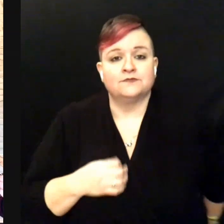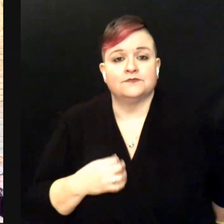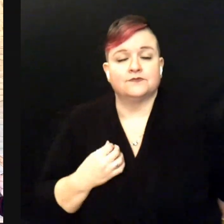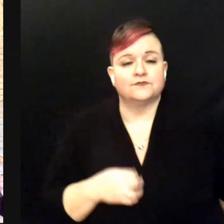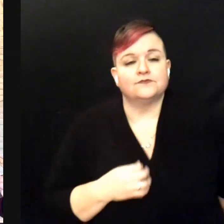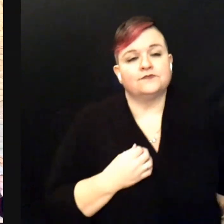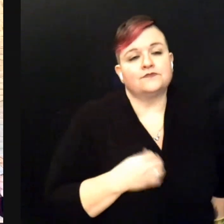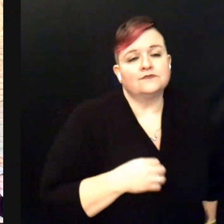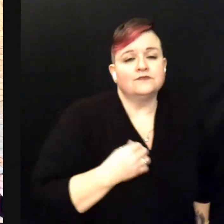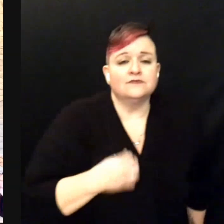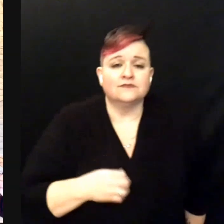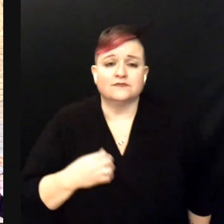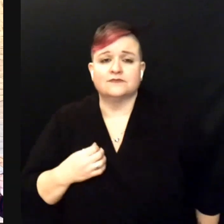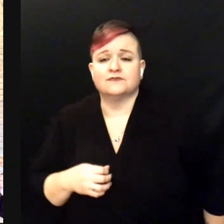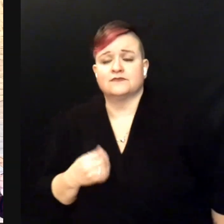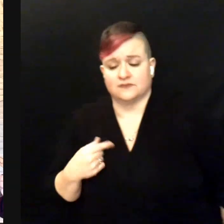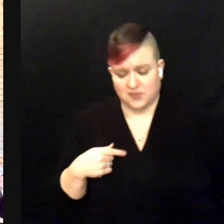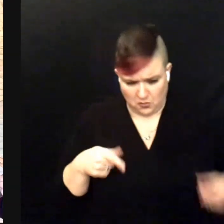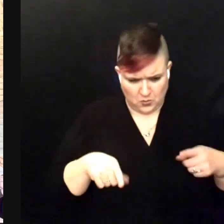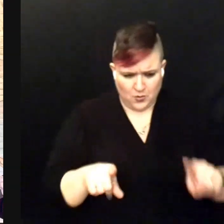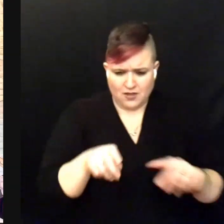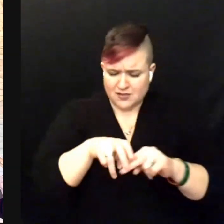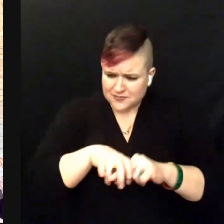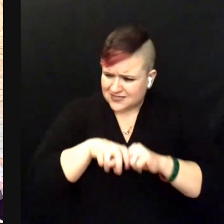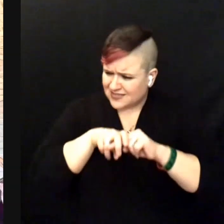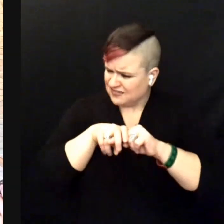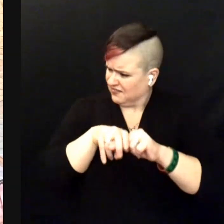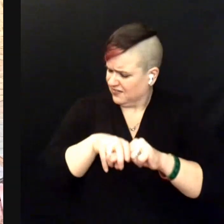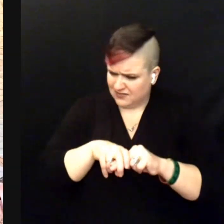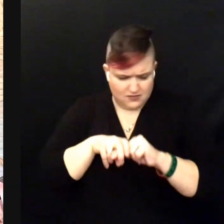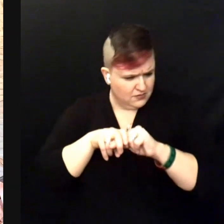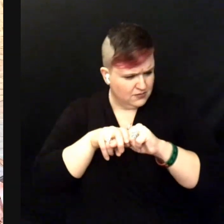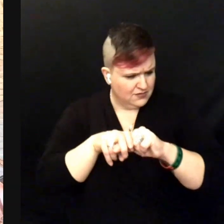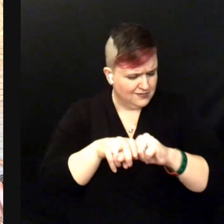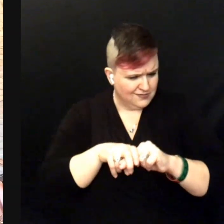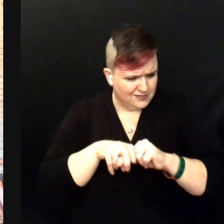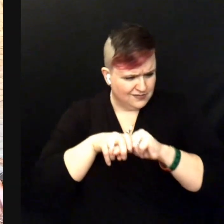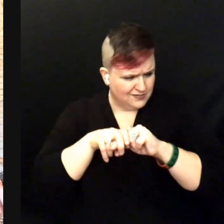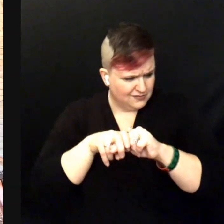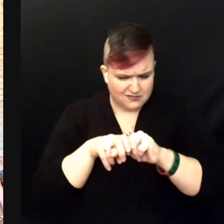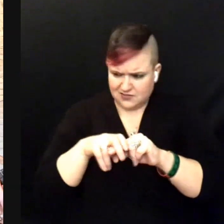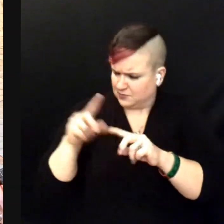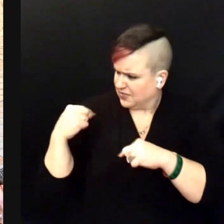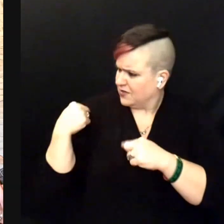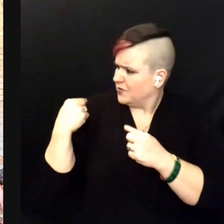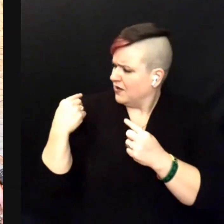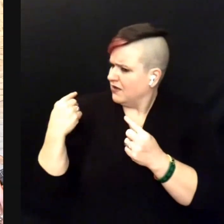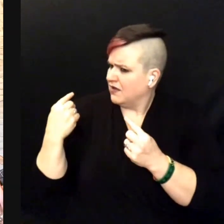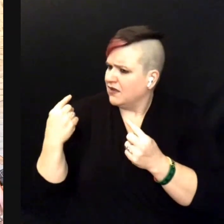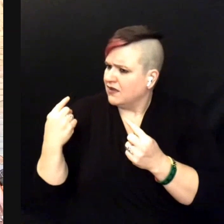I’ve realized sitting here it’s been a while